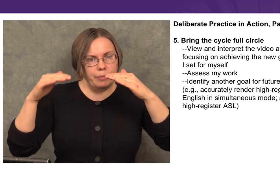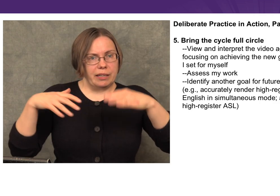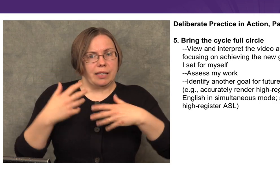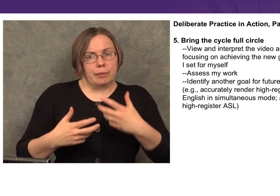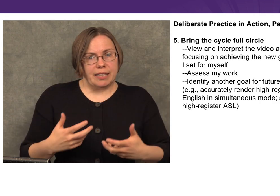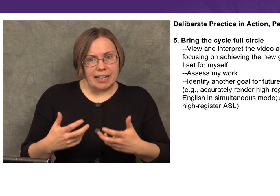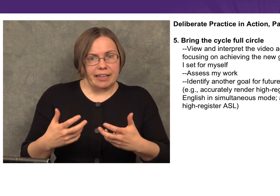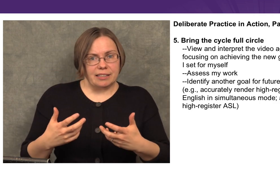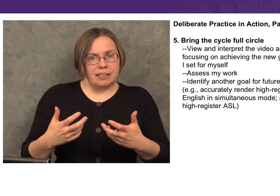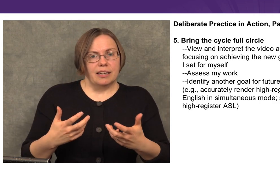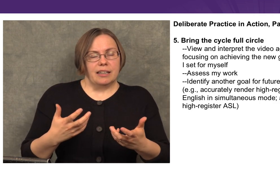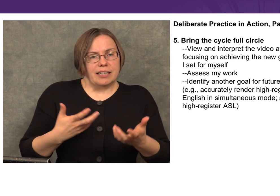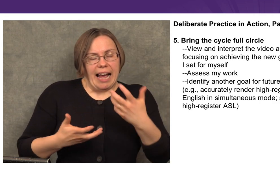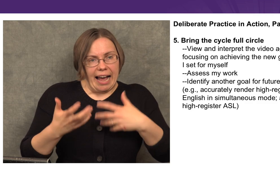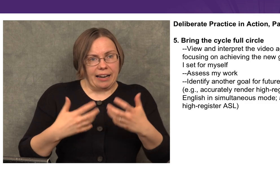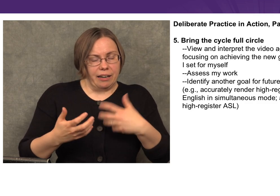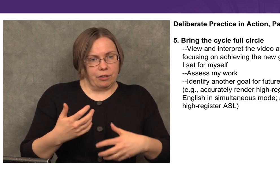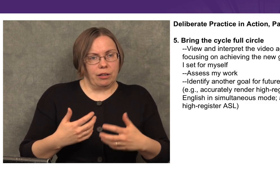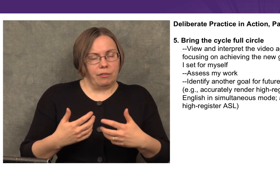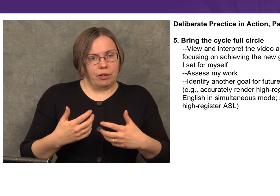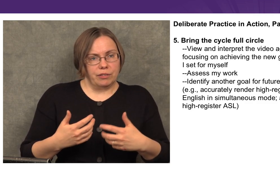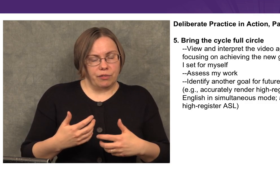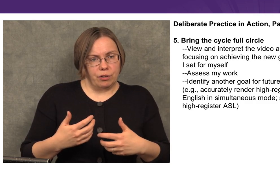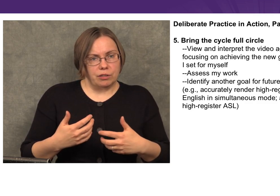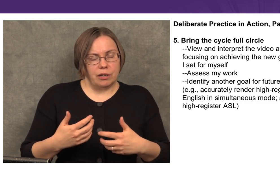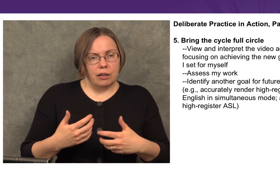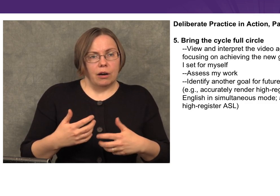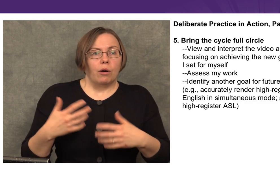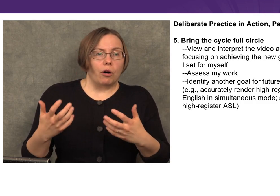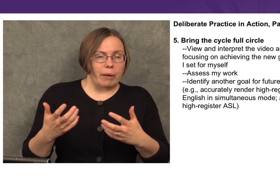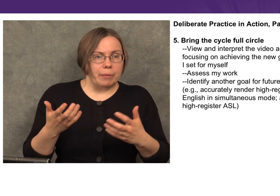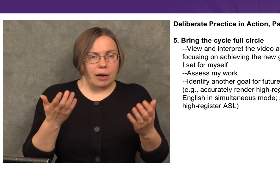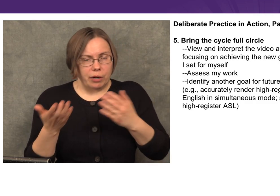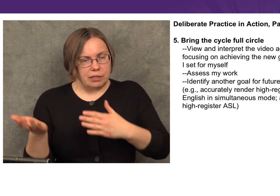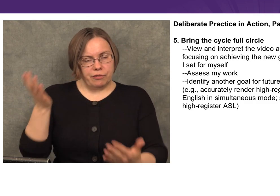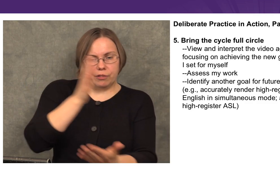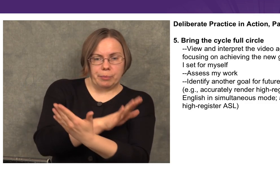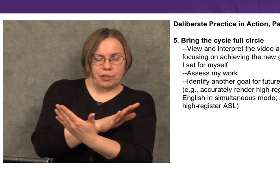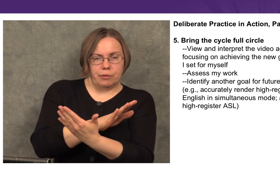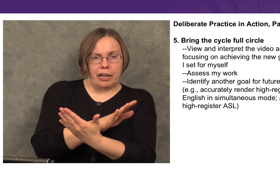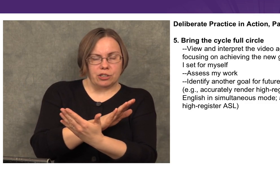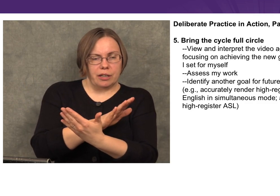but in simultaneous, to add another level of difficulty, or maybe I want to flip the direction